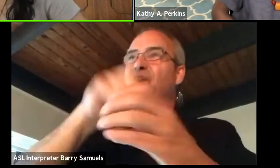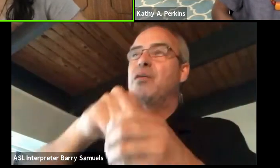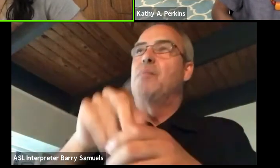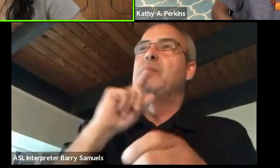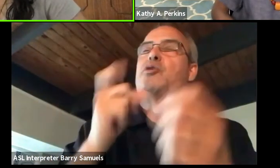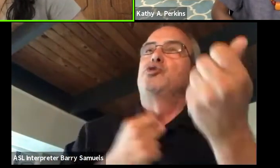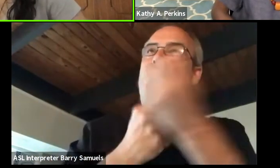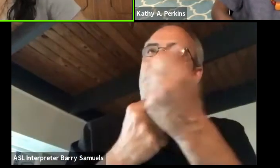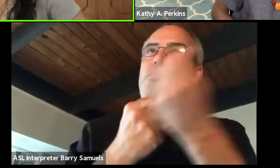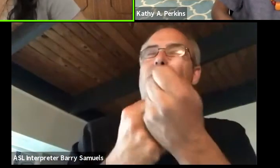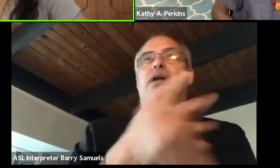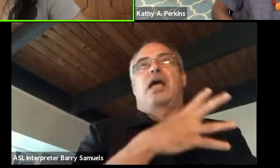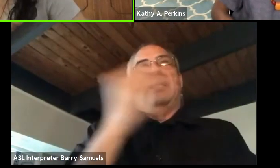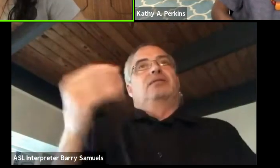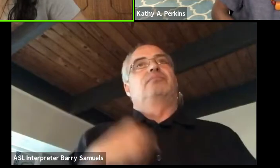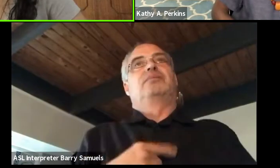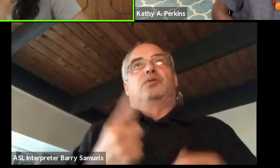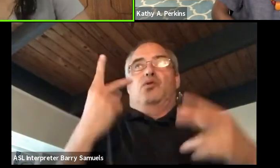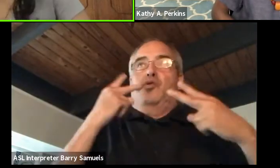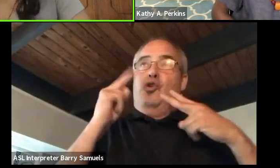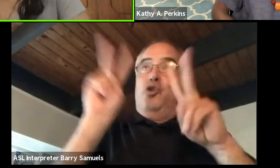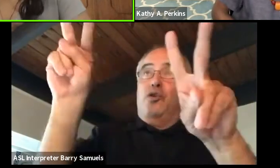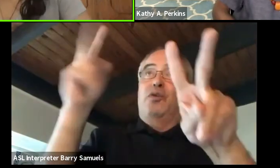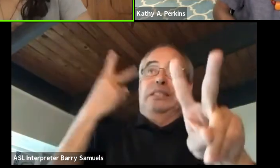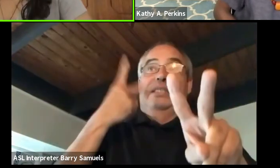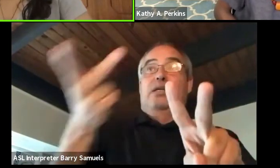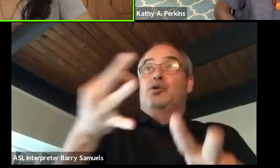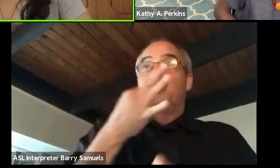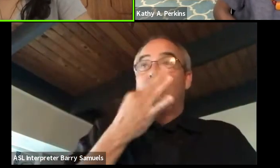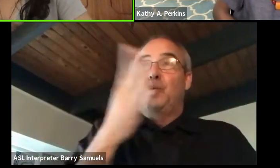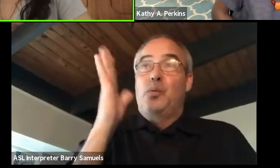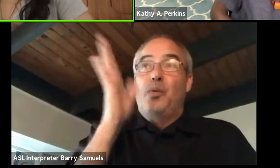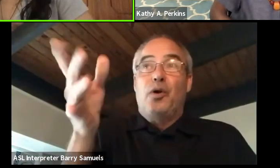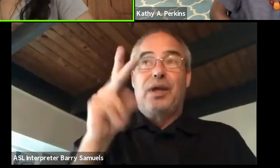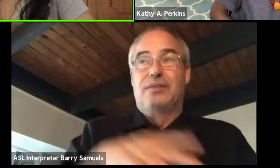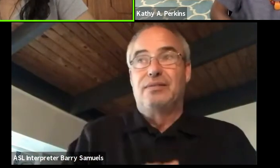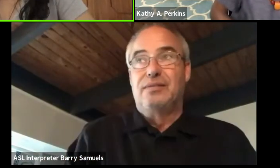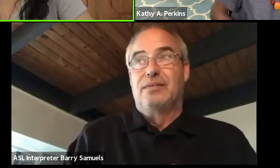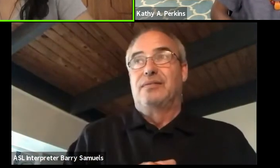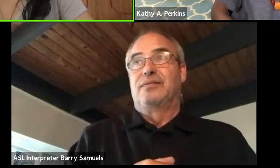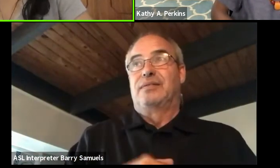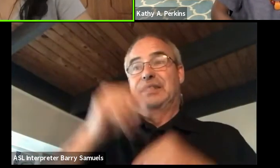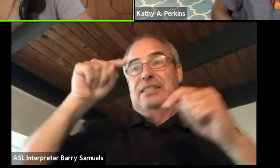and yeah, looking forward to seeing you soon, hopefully on this platform again.